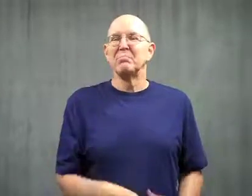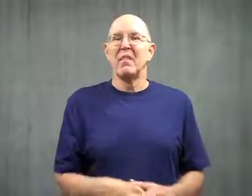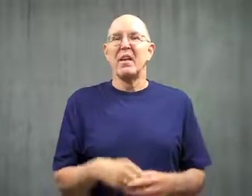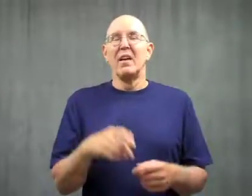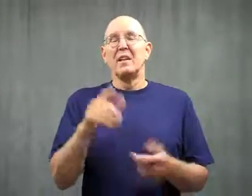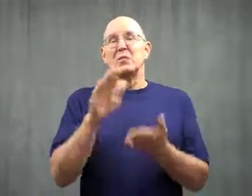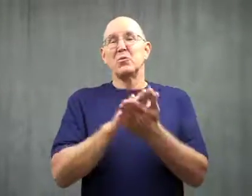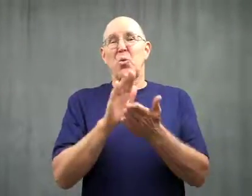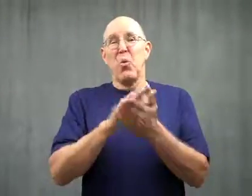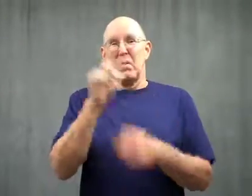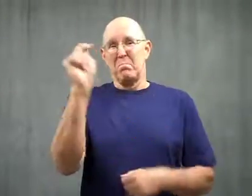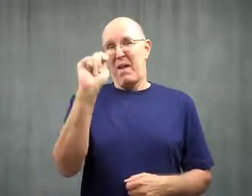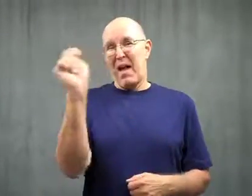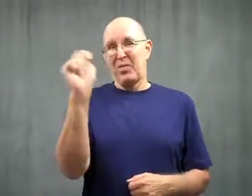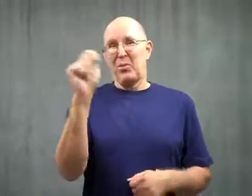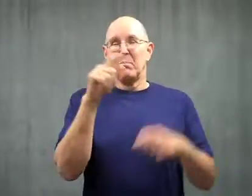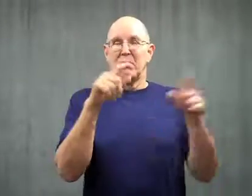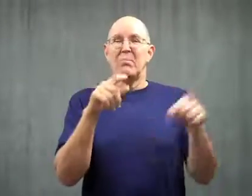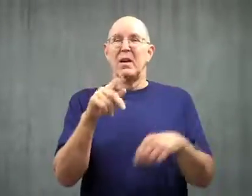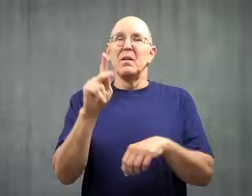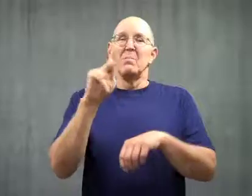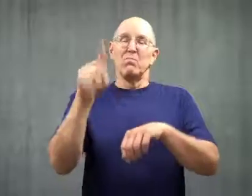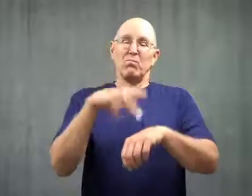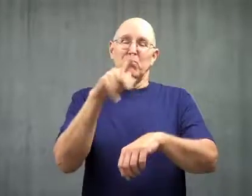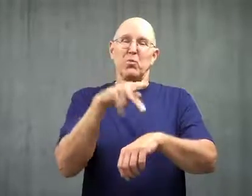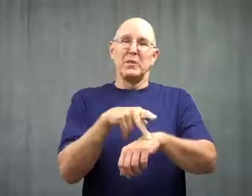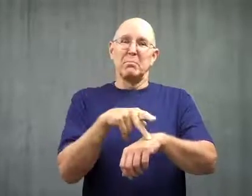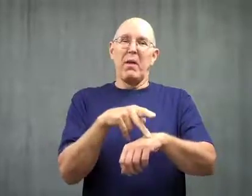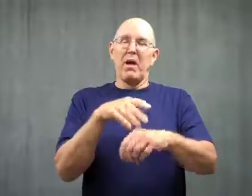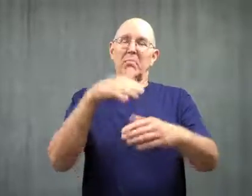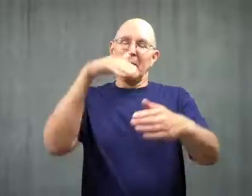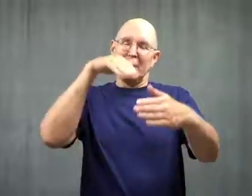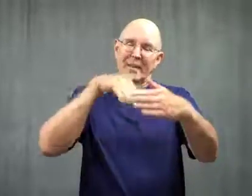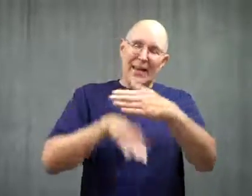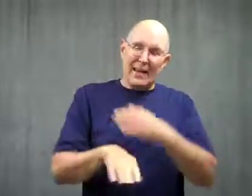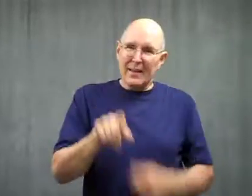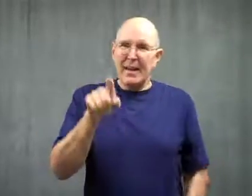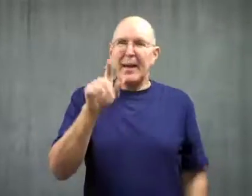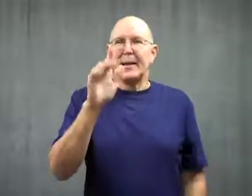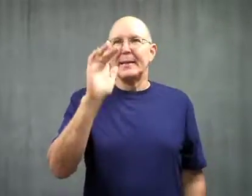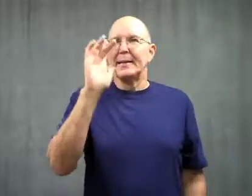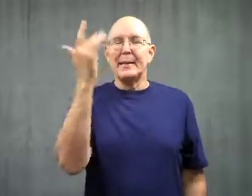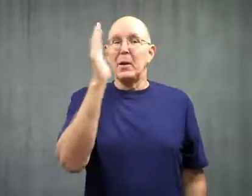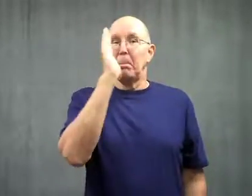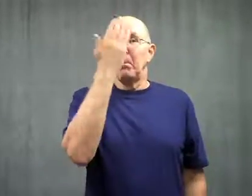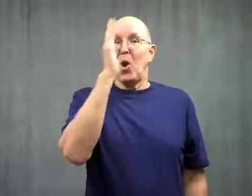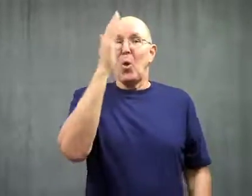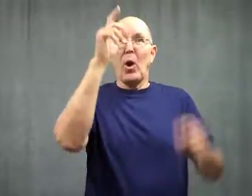A Principal went into a school bathroom.